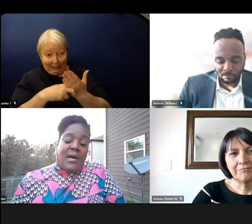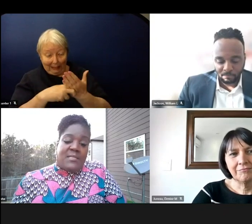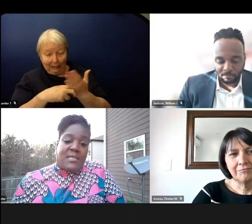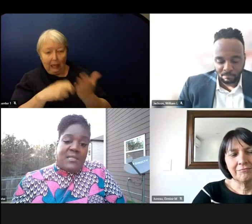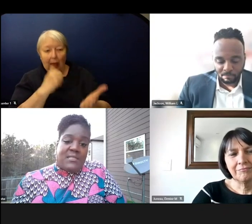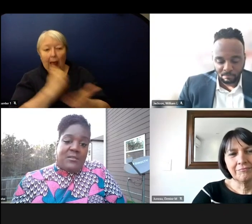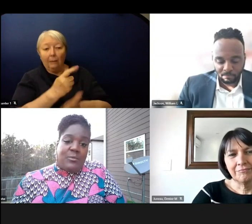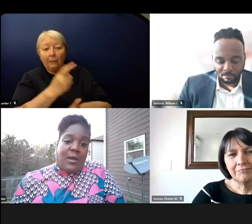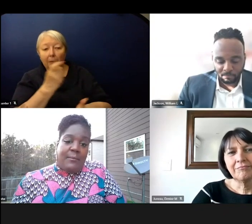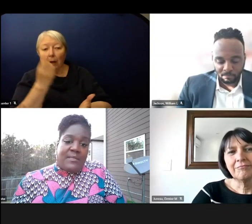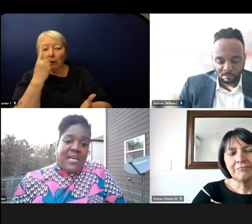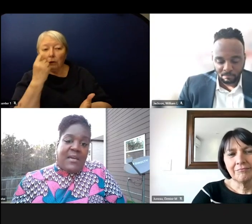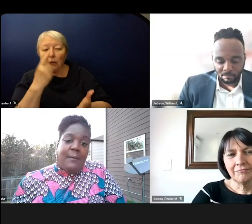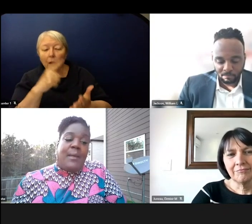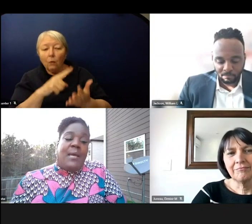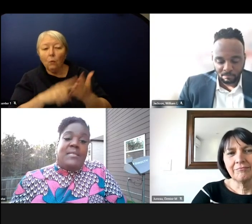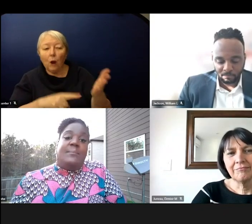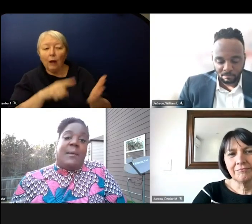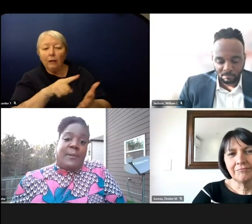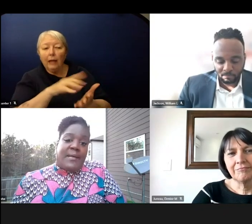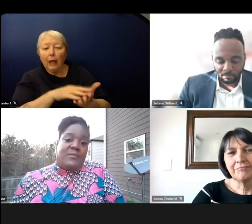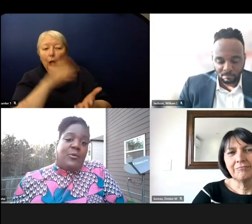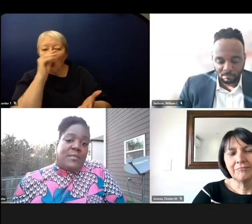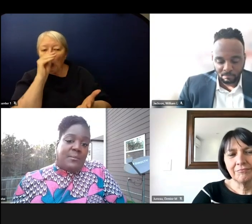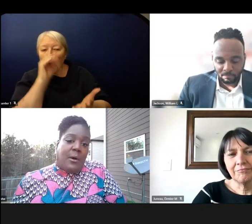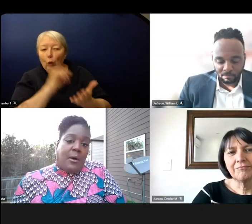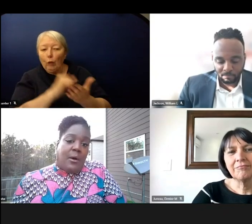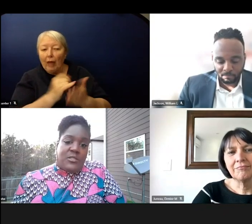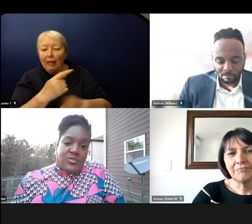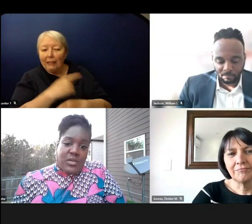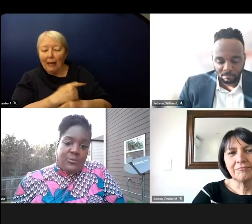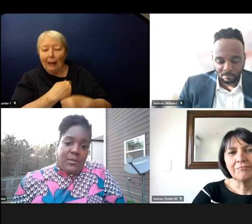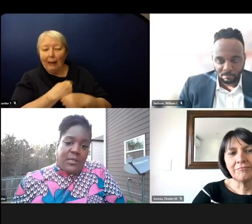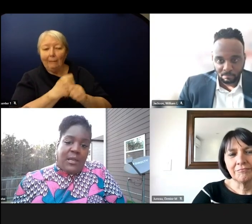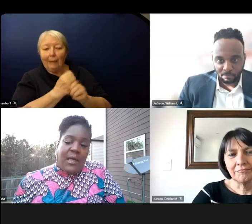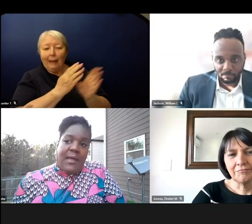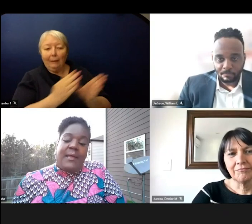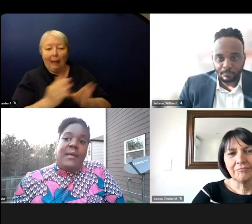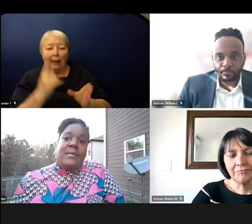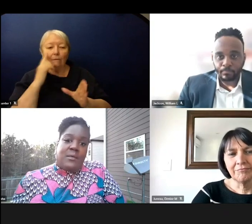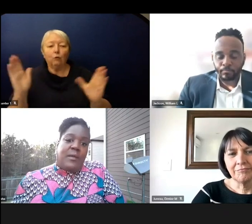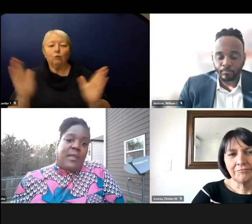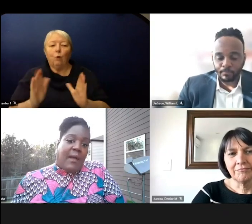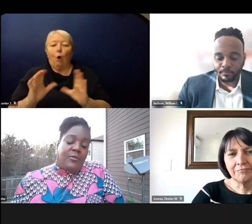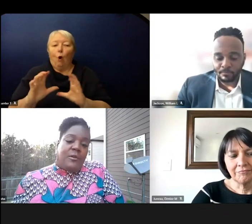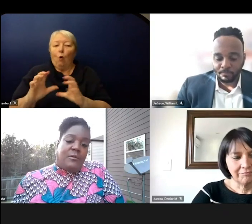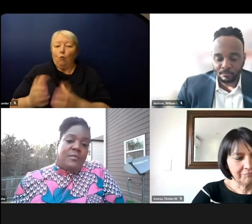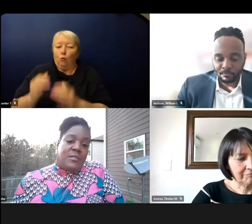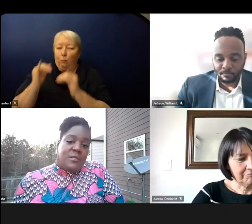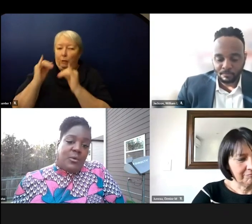that students were able to take up and to make plans for what small-group instruction would look like. So in the afternoon students would come.